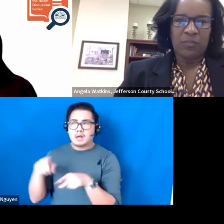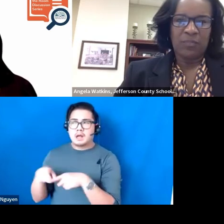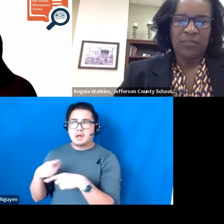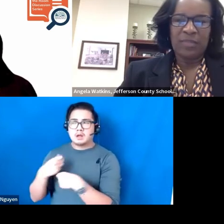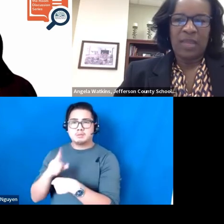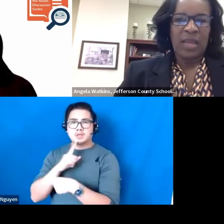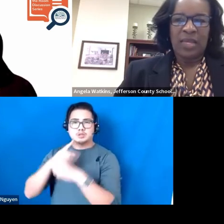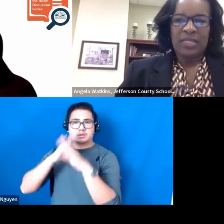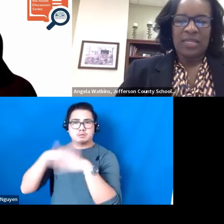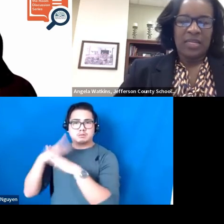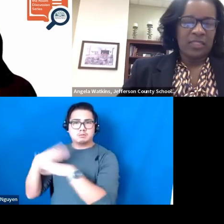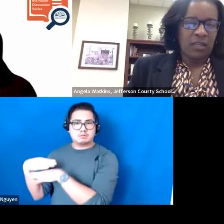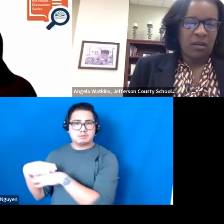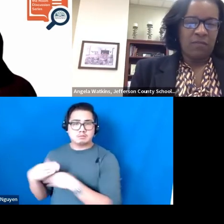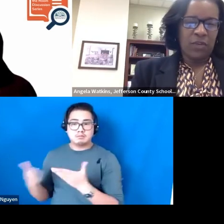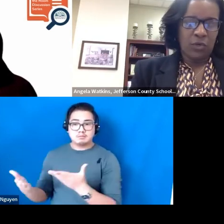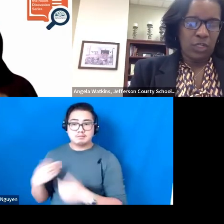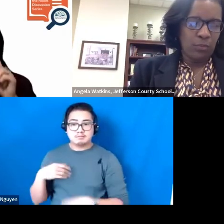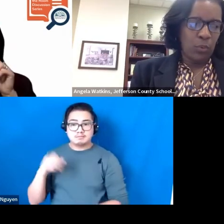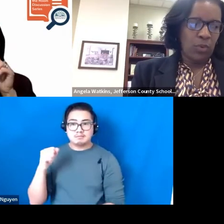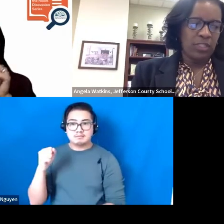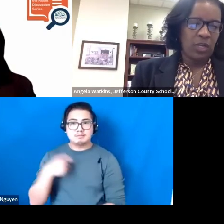ANGELA WATKINS, Ph.D.: Yes, that is a very good point.